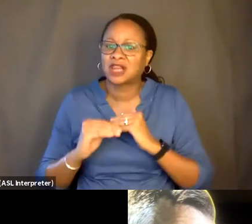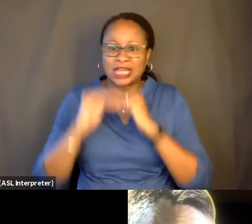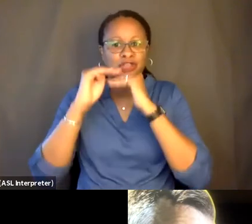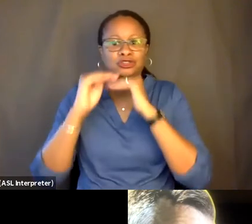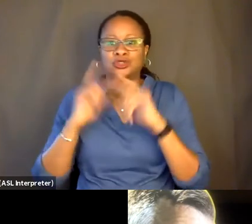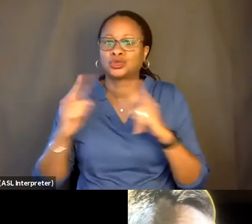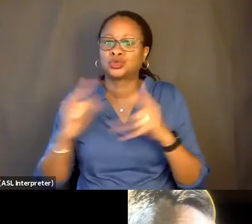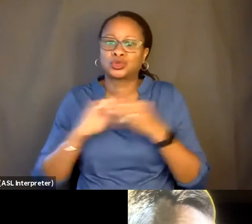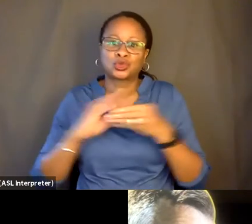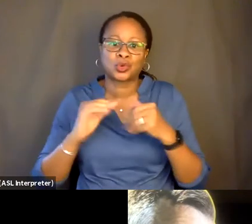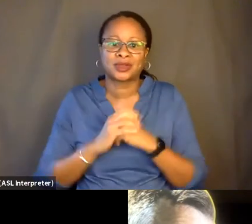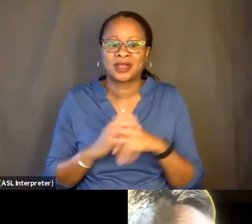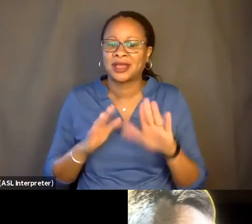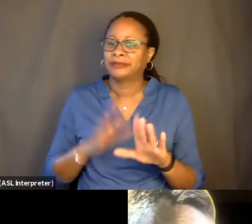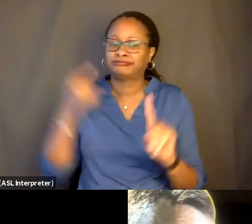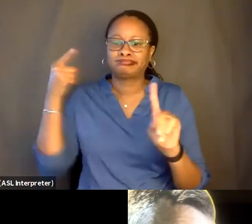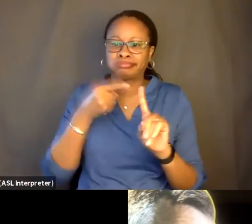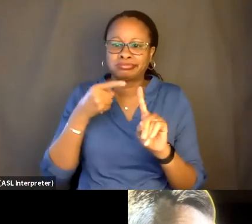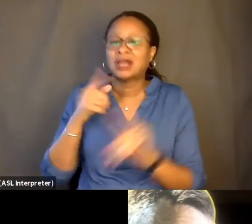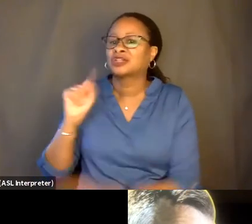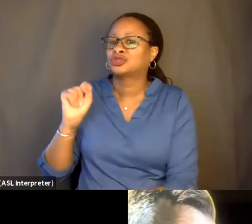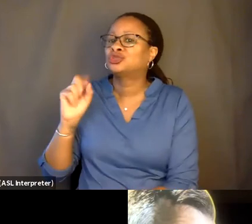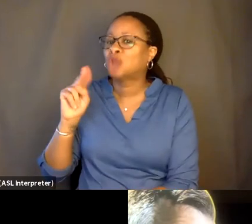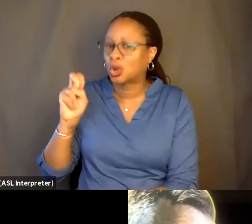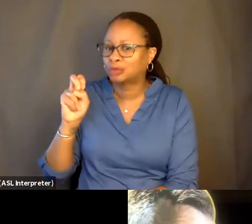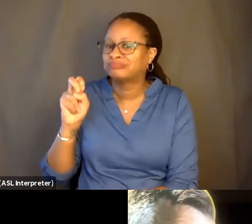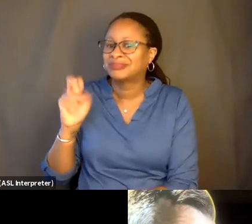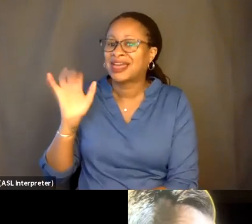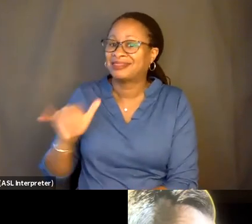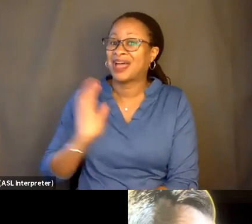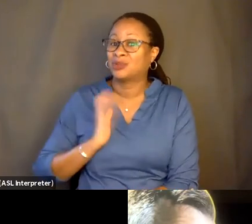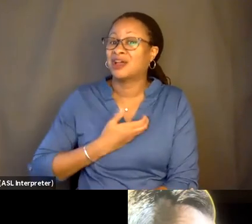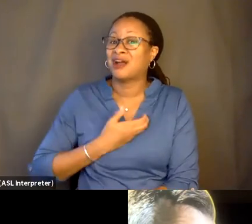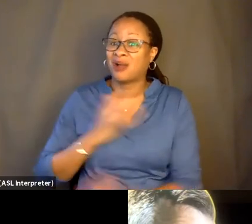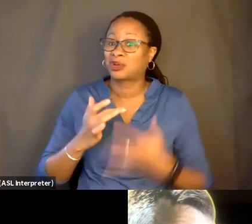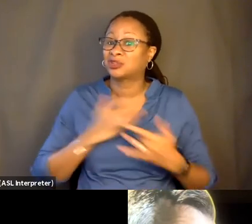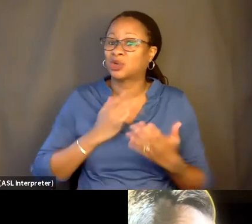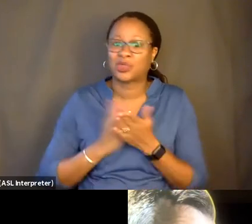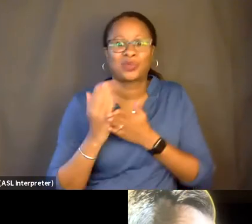You're so spot-on with the word, tone. This was our worry throughout the movie.